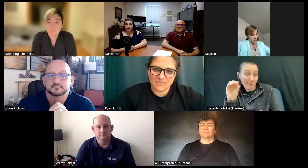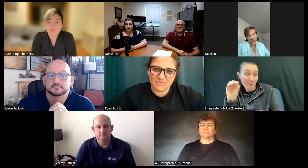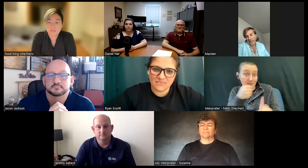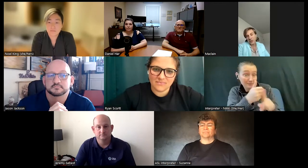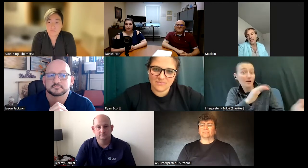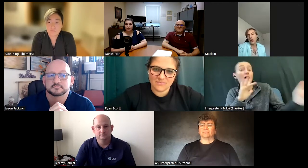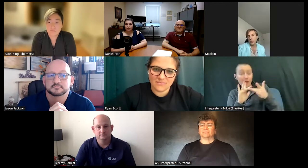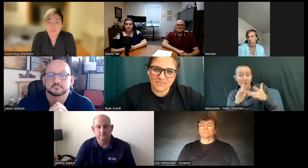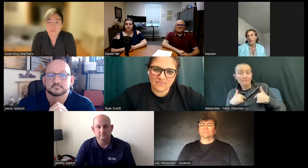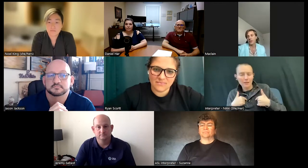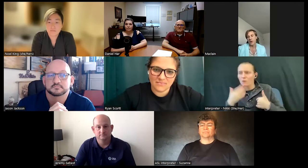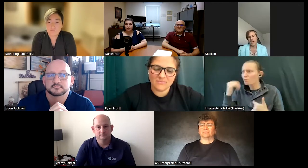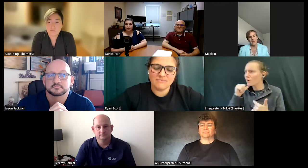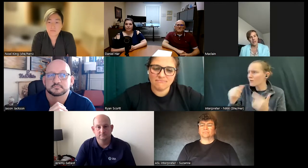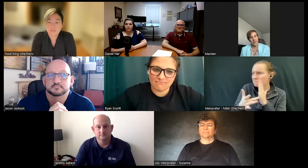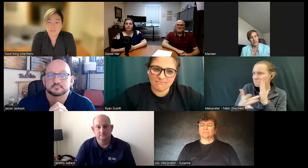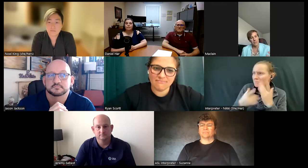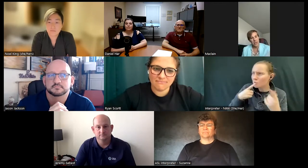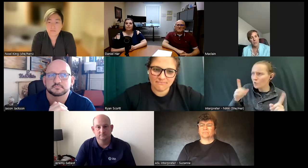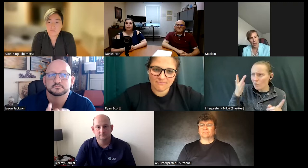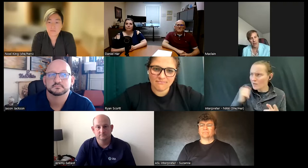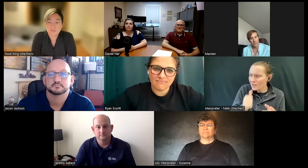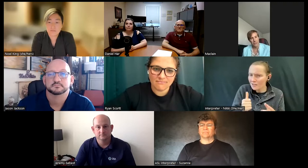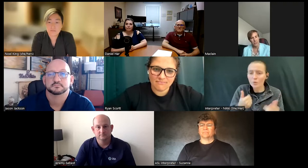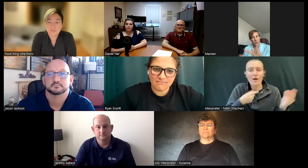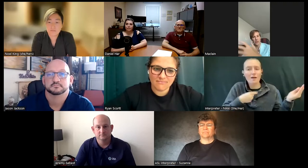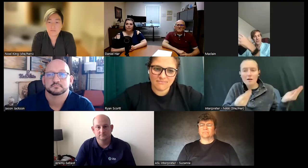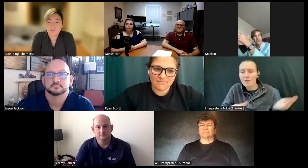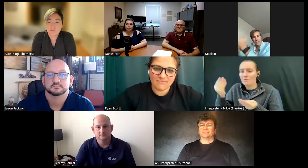why can't our technology work so I'm kind of the middle man between the